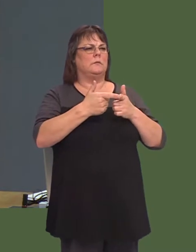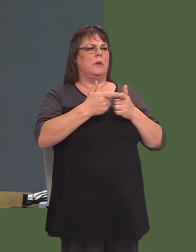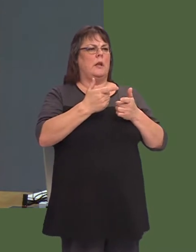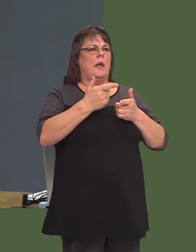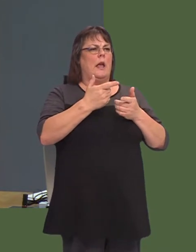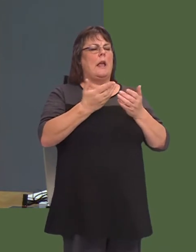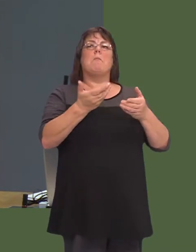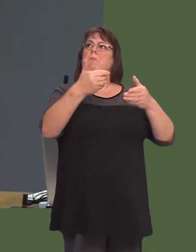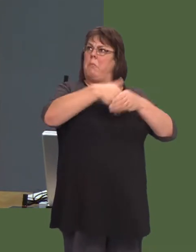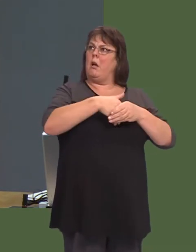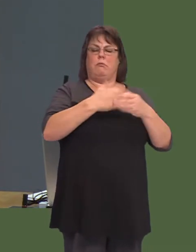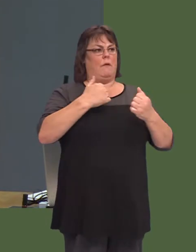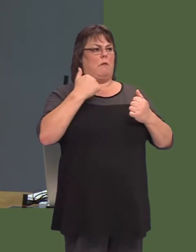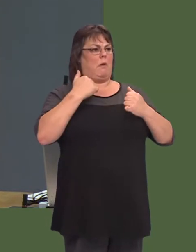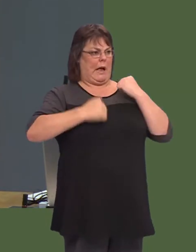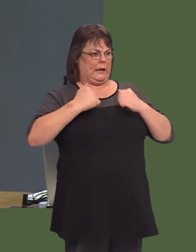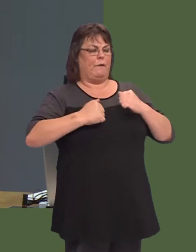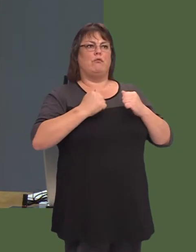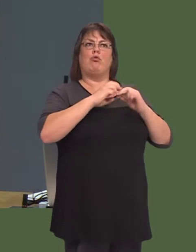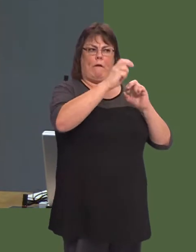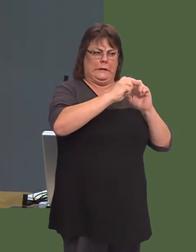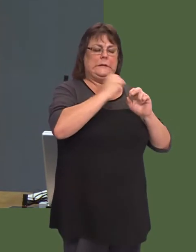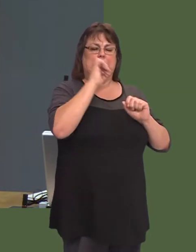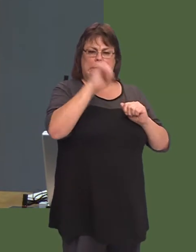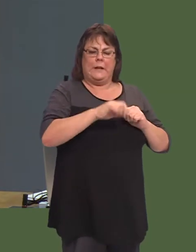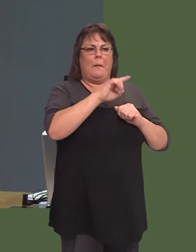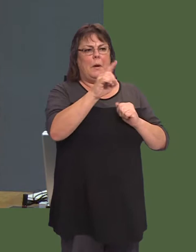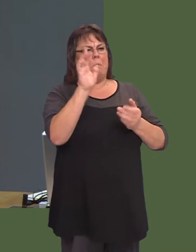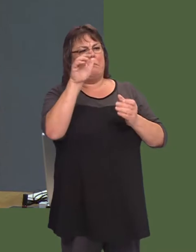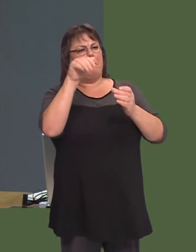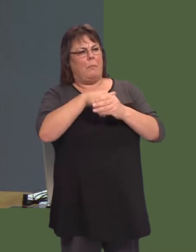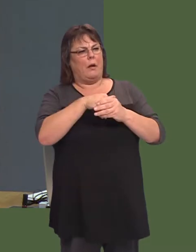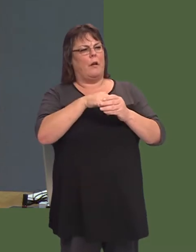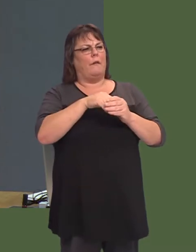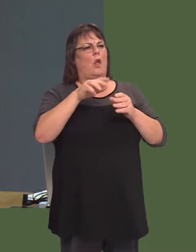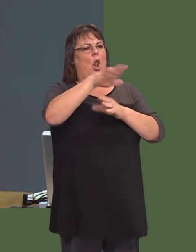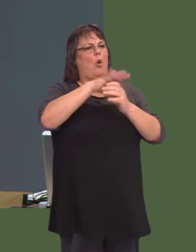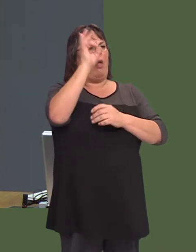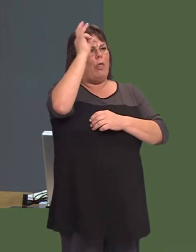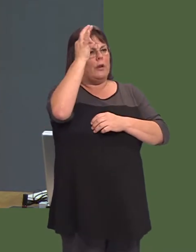oír cynlluniau teithio actif, ond hefyd yn rhan o gynlluniau teithio awdurdodau lleol.